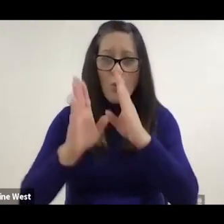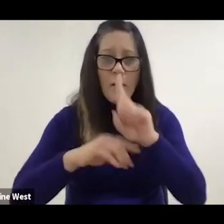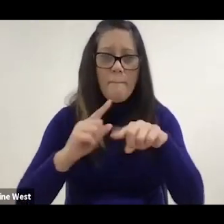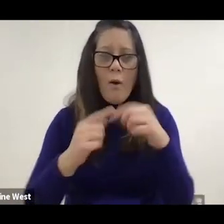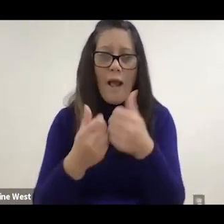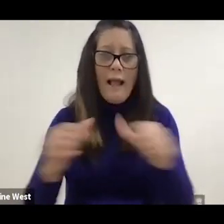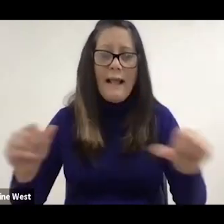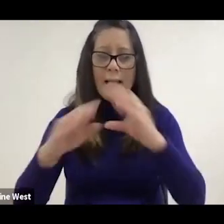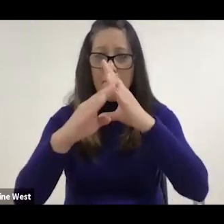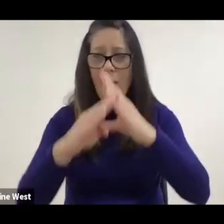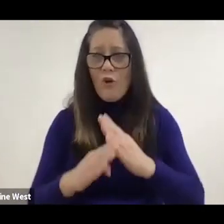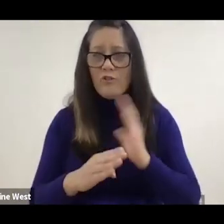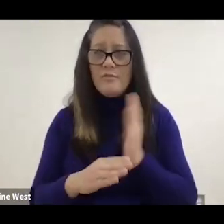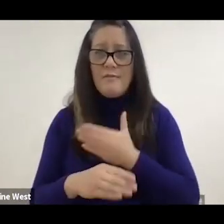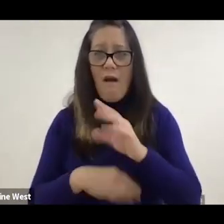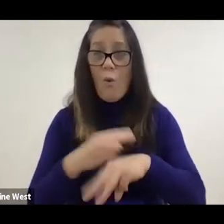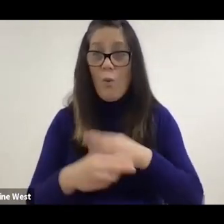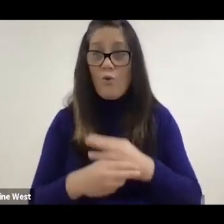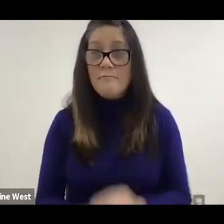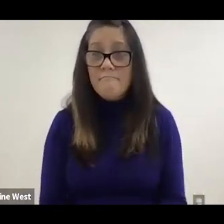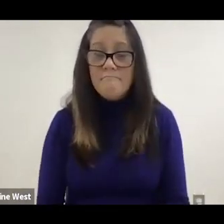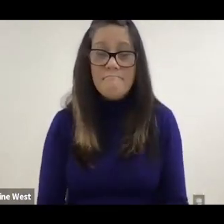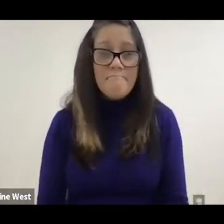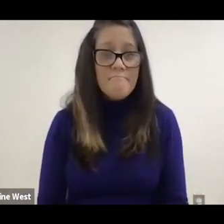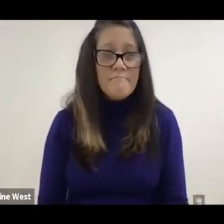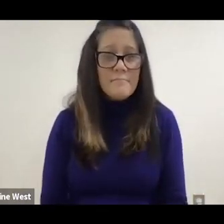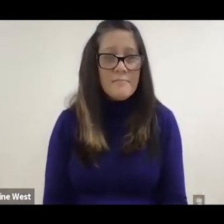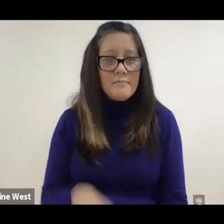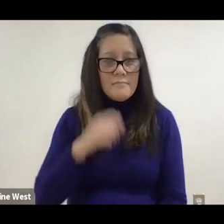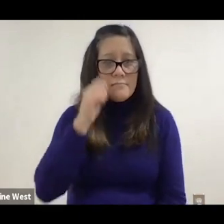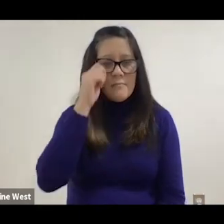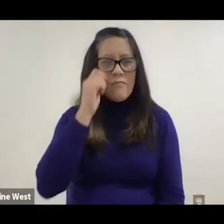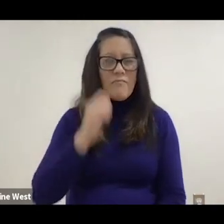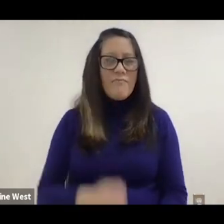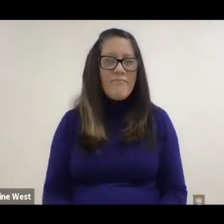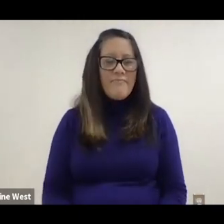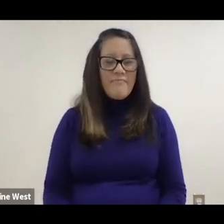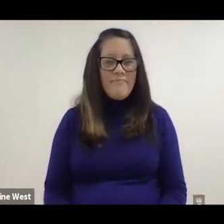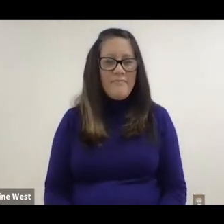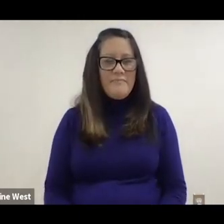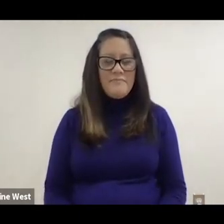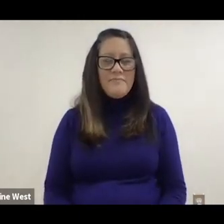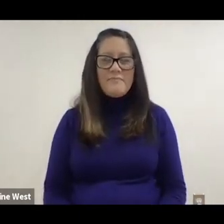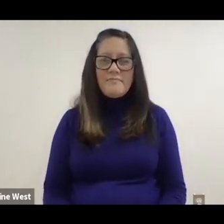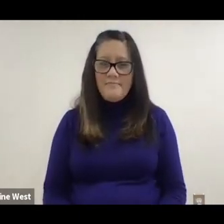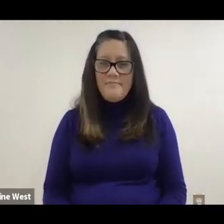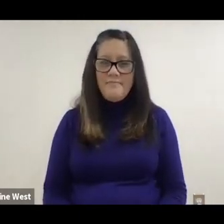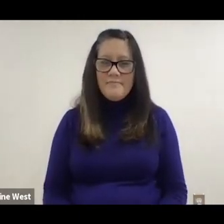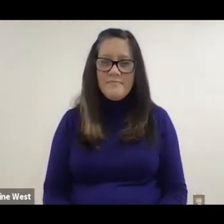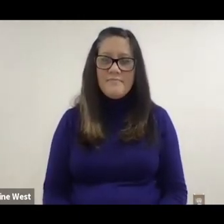Any type of barriers in our world. So actually we mentioned in the